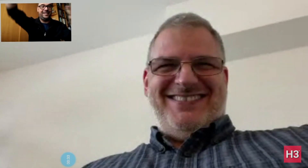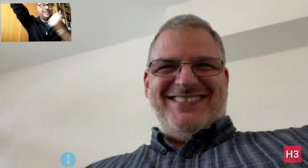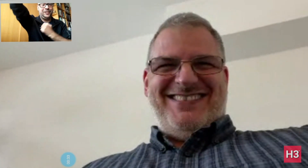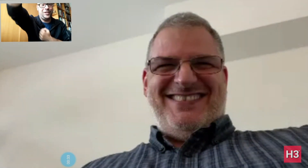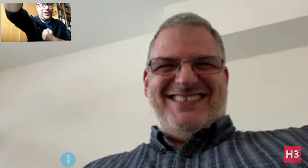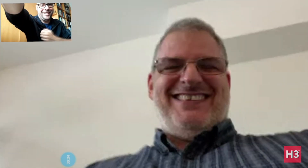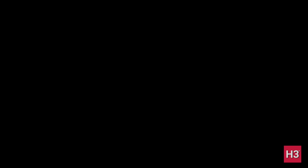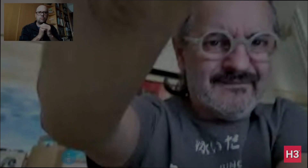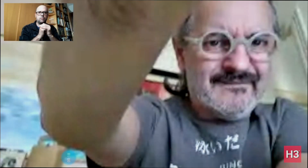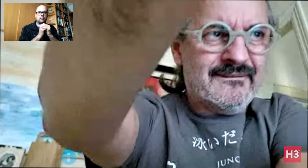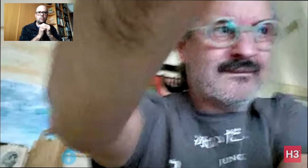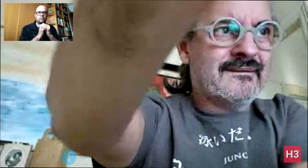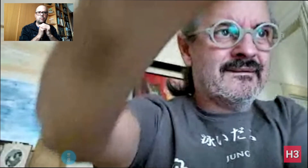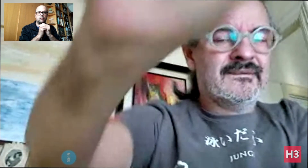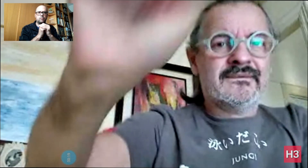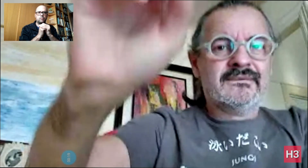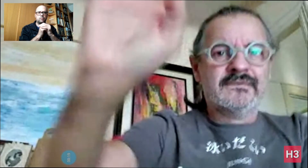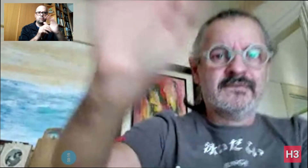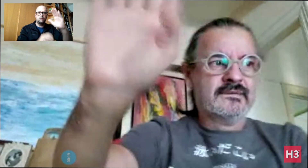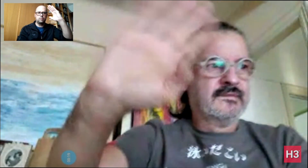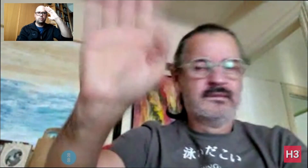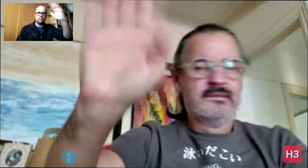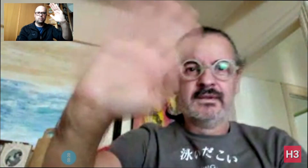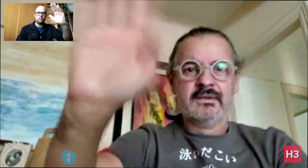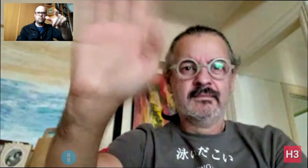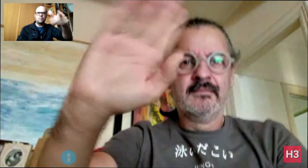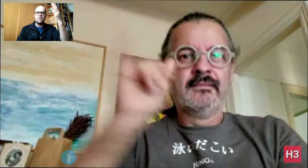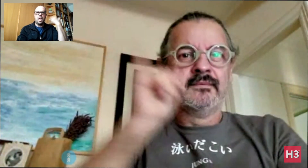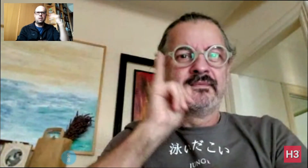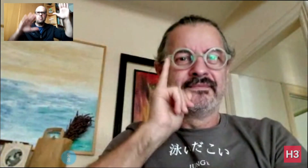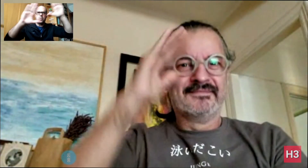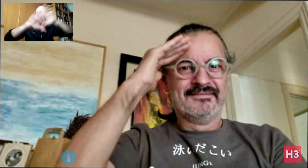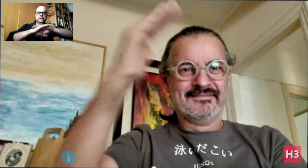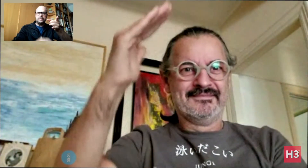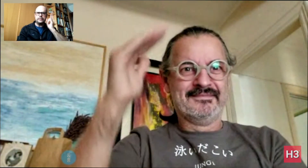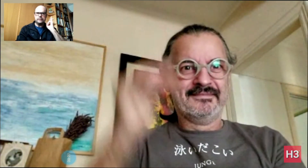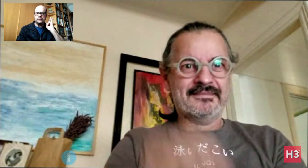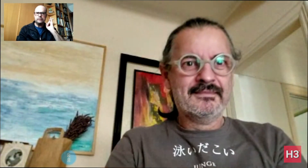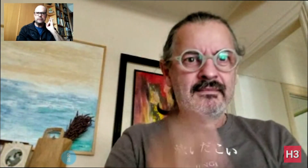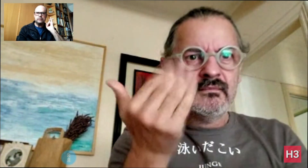Sorry! Hello, you called last night?